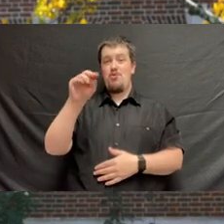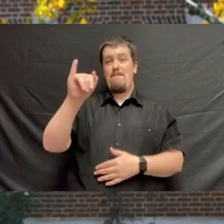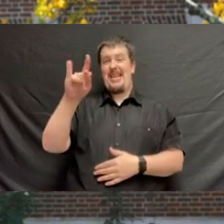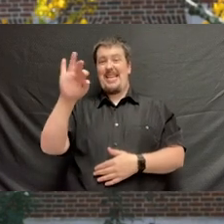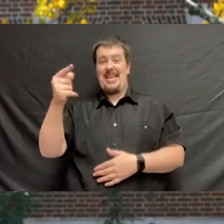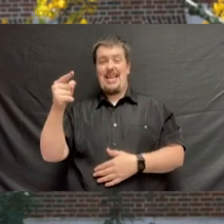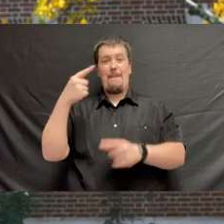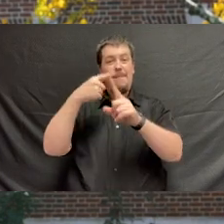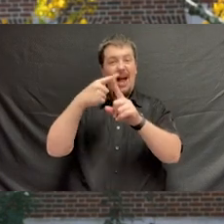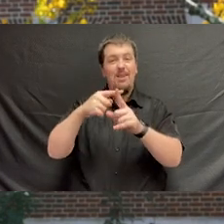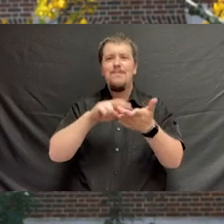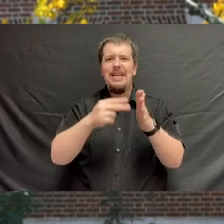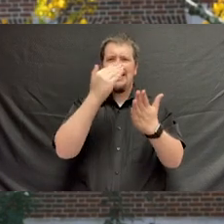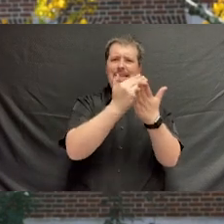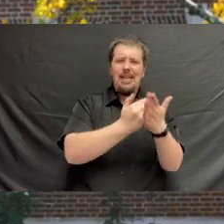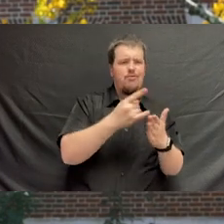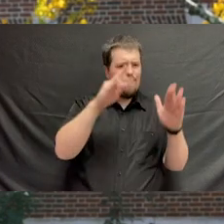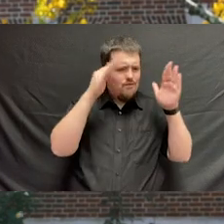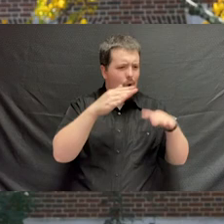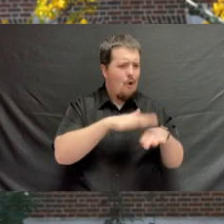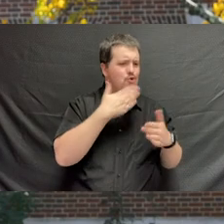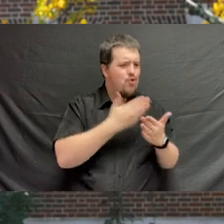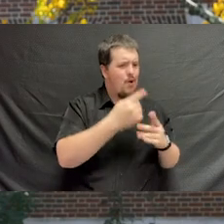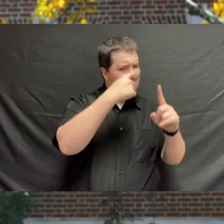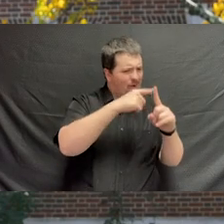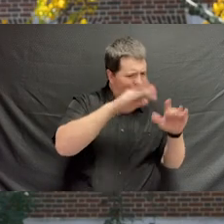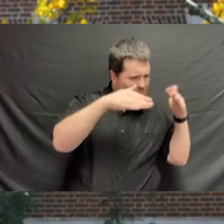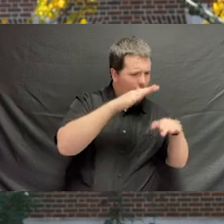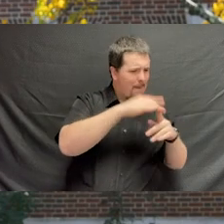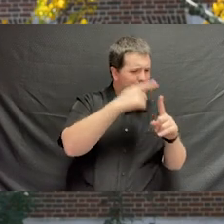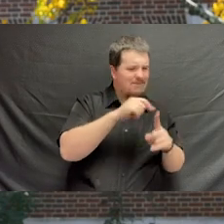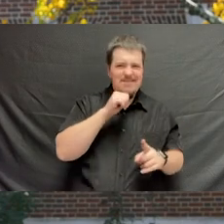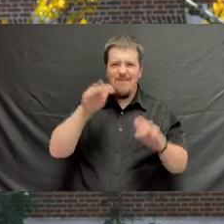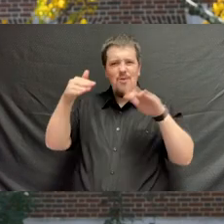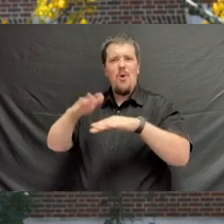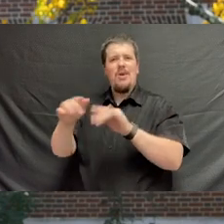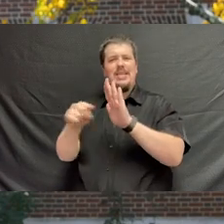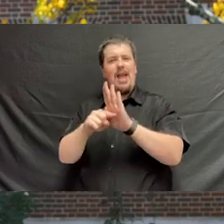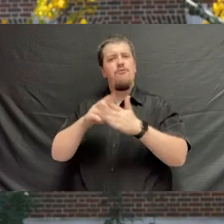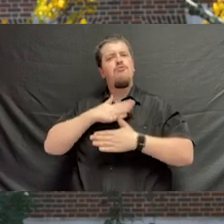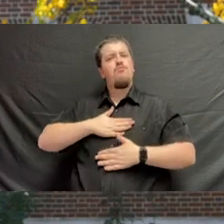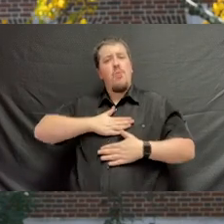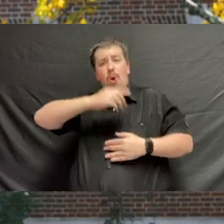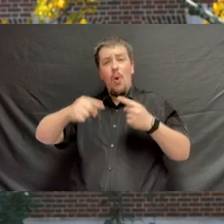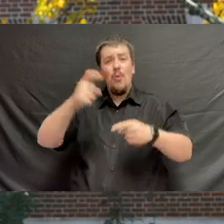Listing what you are grateful for each day. Focusing on the positive instead of the negative, being appreciative when needed,